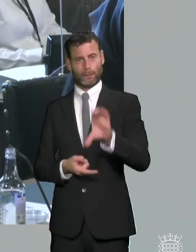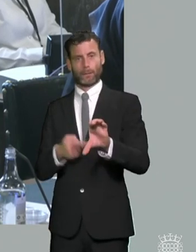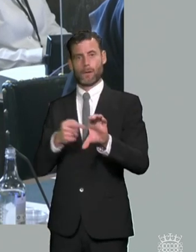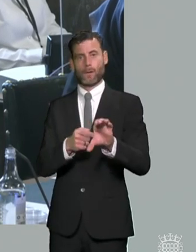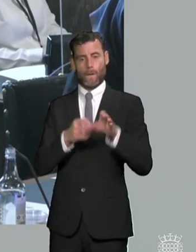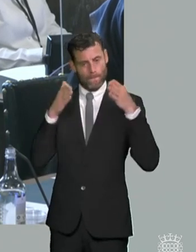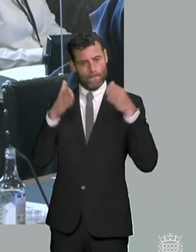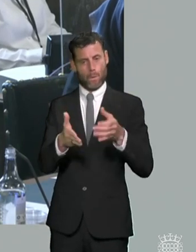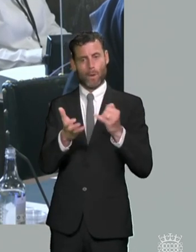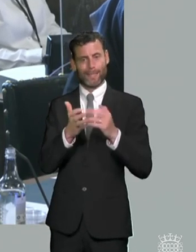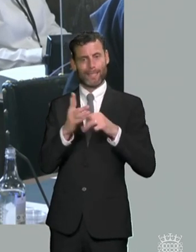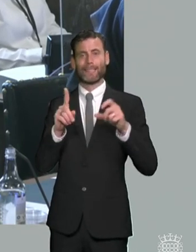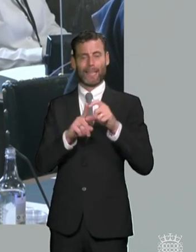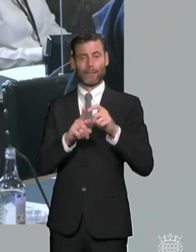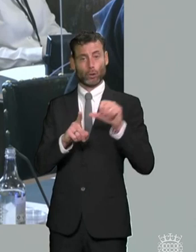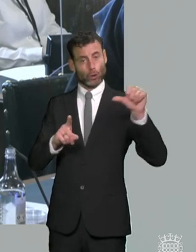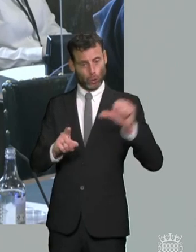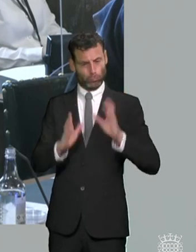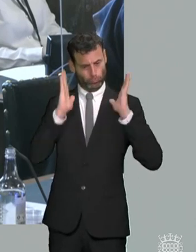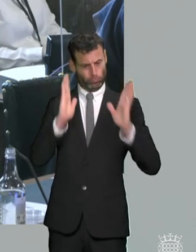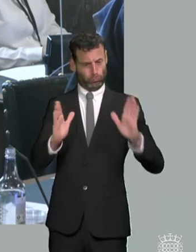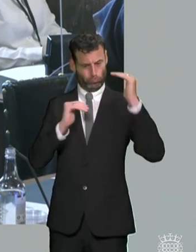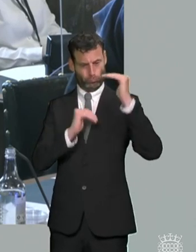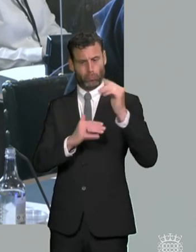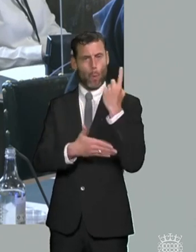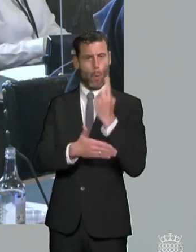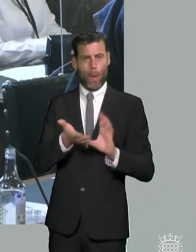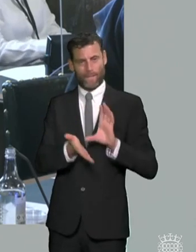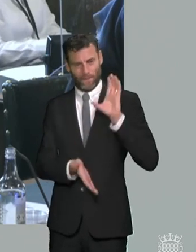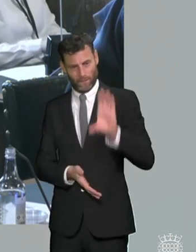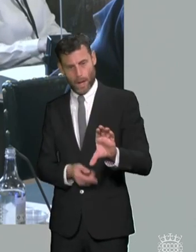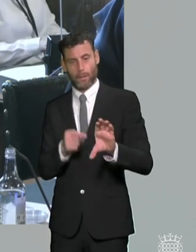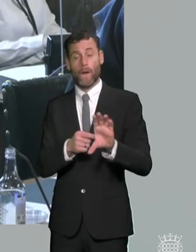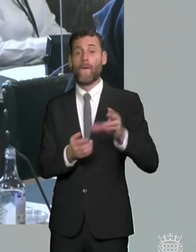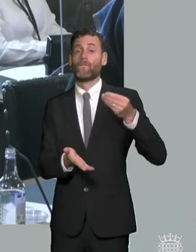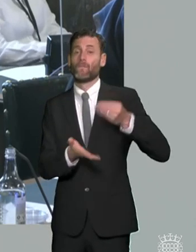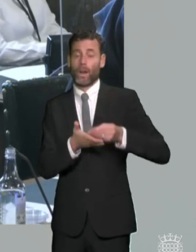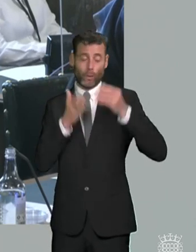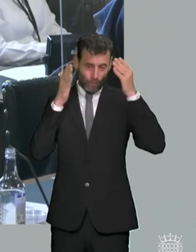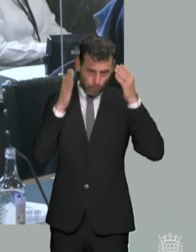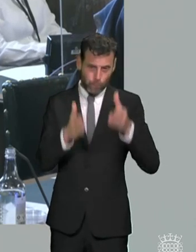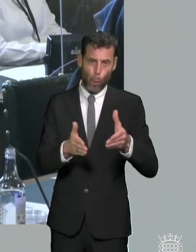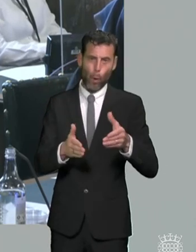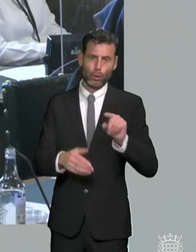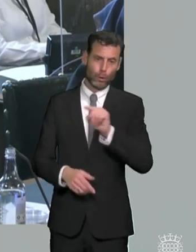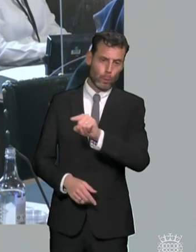for sen or for um or for the most disadvantaged um children's programs do you recognize that as